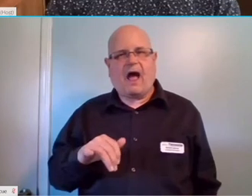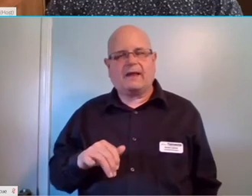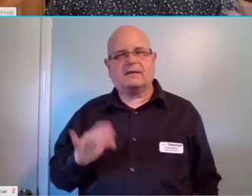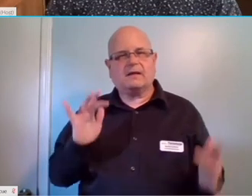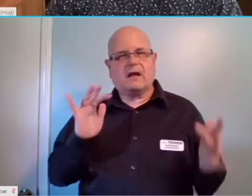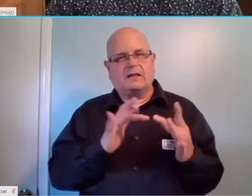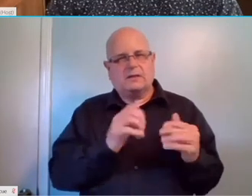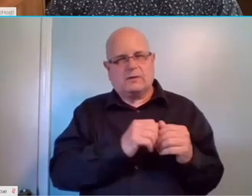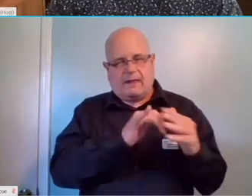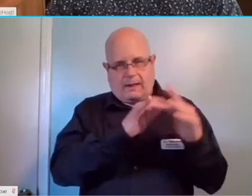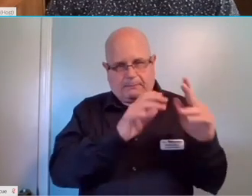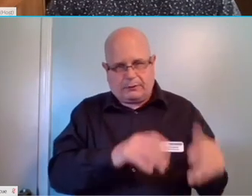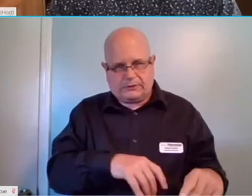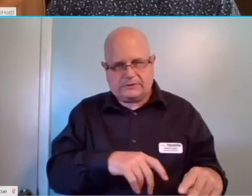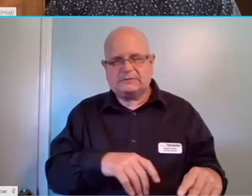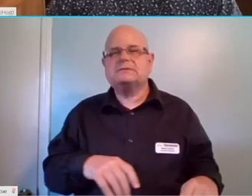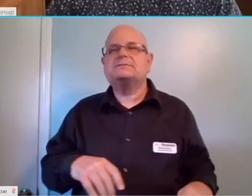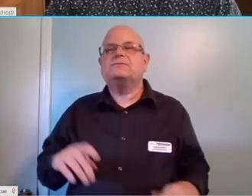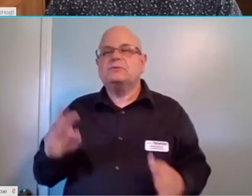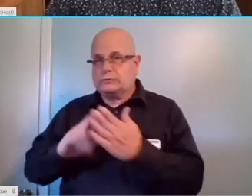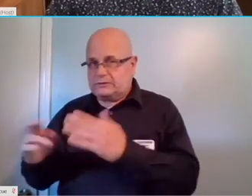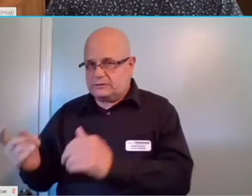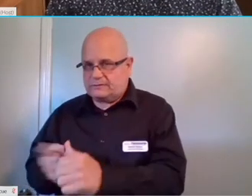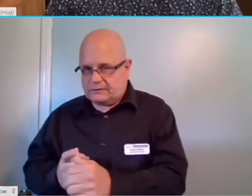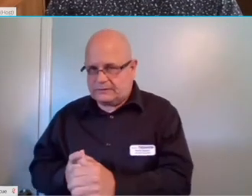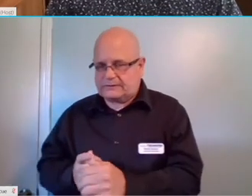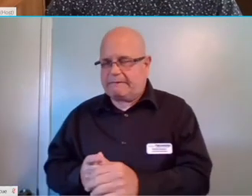Ben if you want to do a little research on that, find some answers maybe to that and